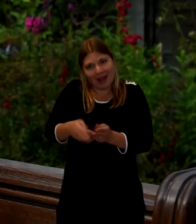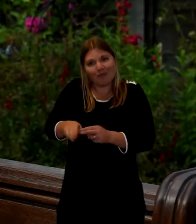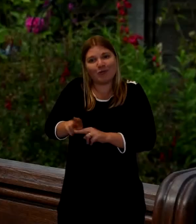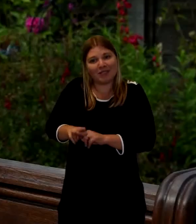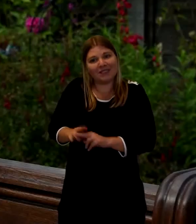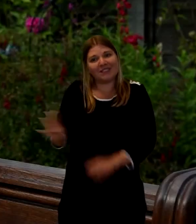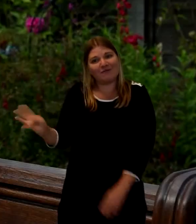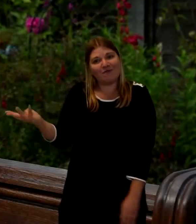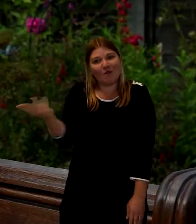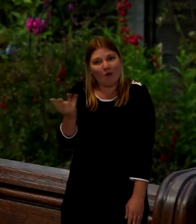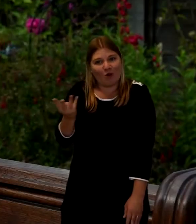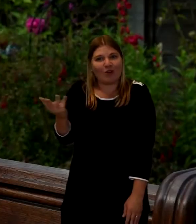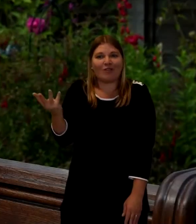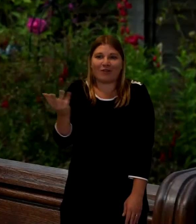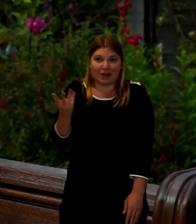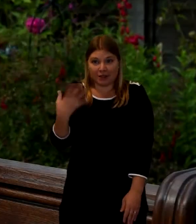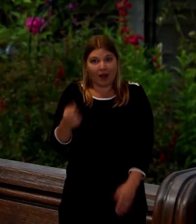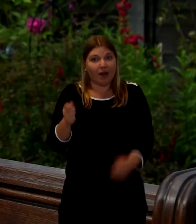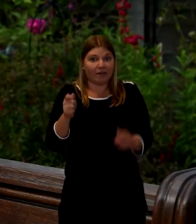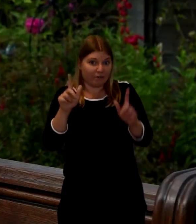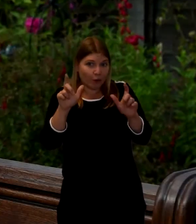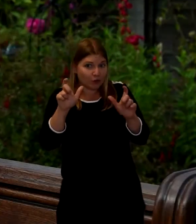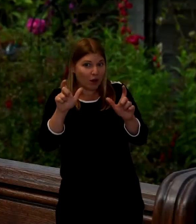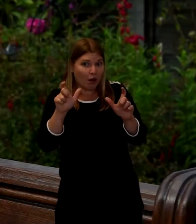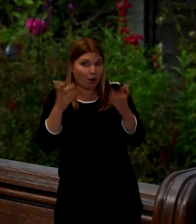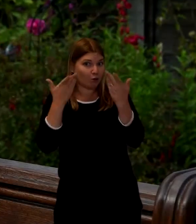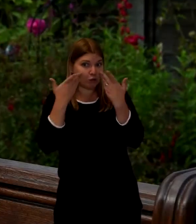And my mum and dad those are the main people I have got a photograph I don't know whether you